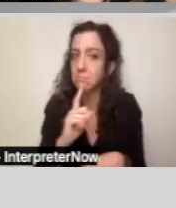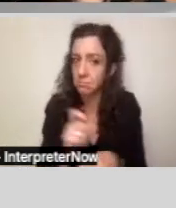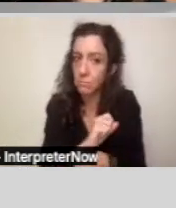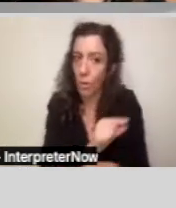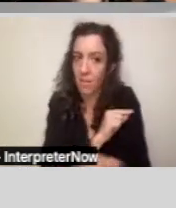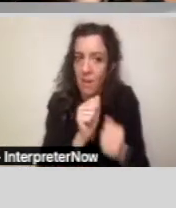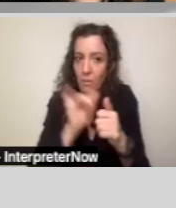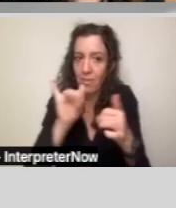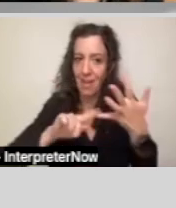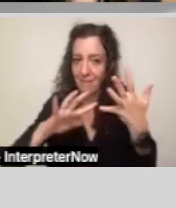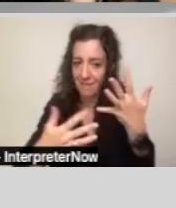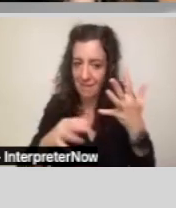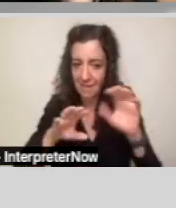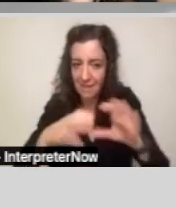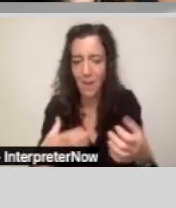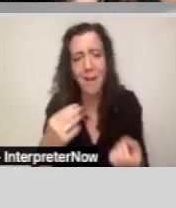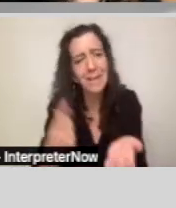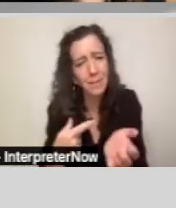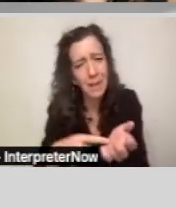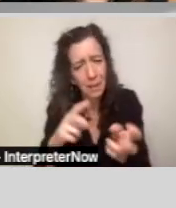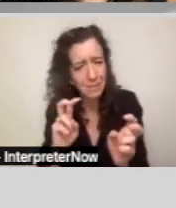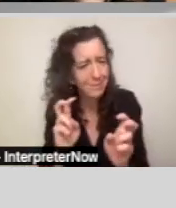a little bit difficult to be eligible under that fifth category.